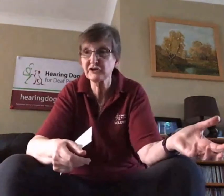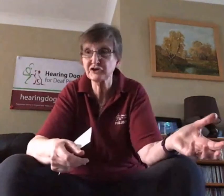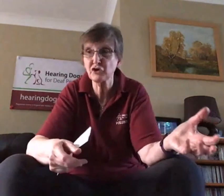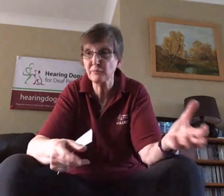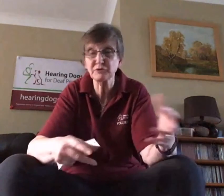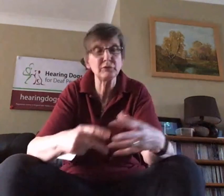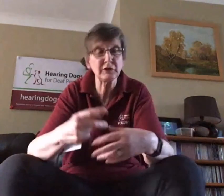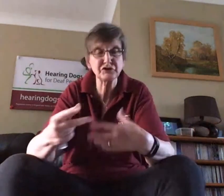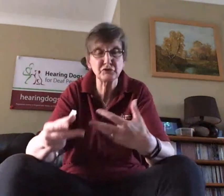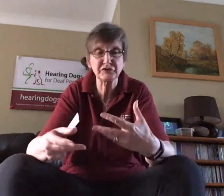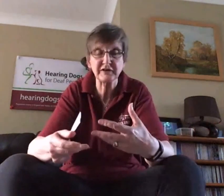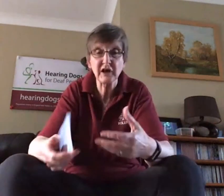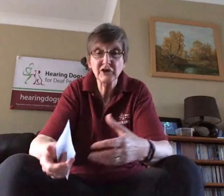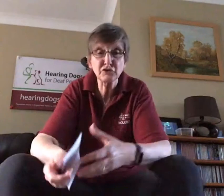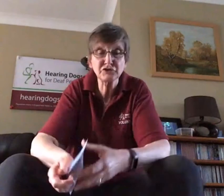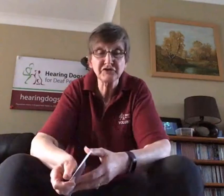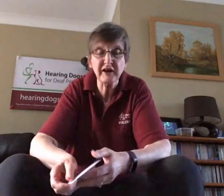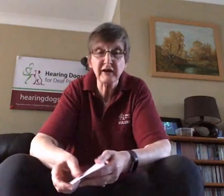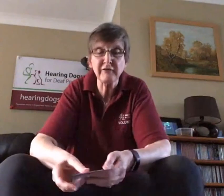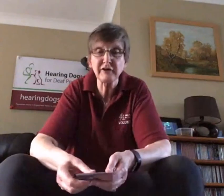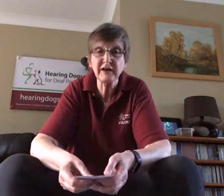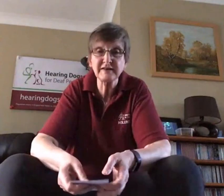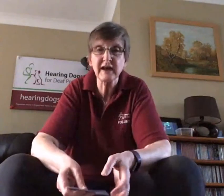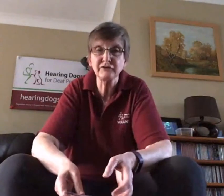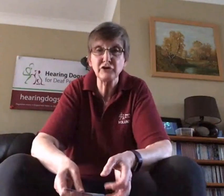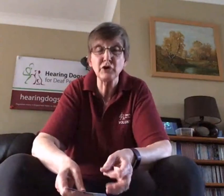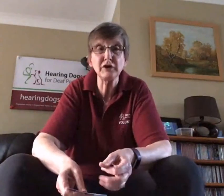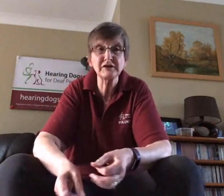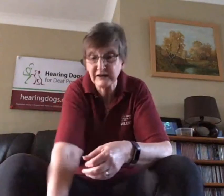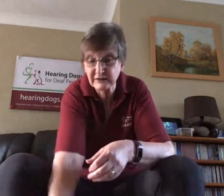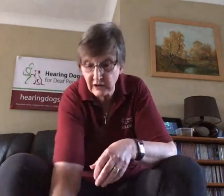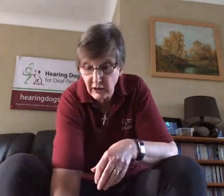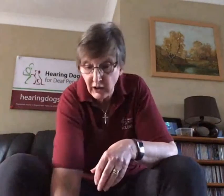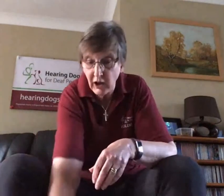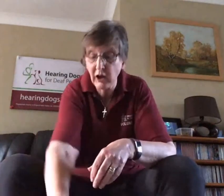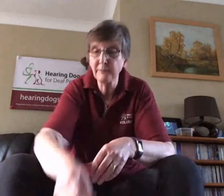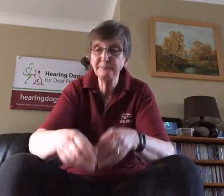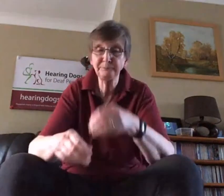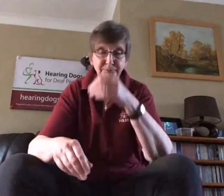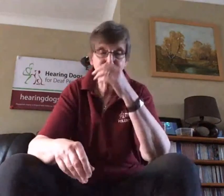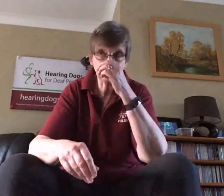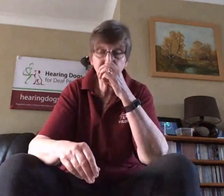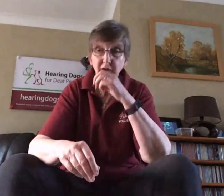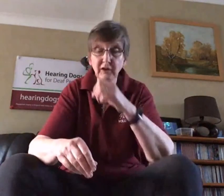machine stops all those sorts of things sort of everyday sounds that you're going to need